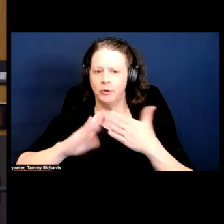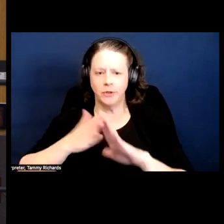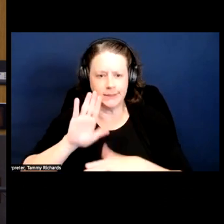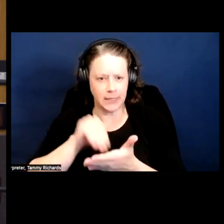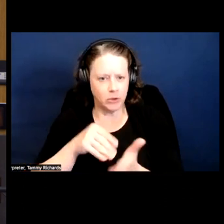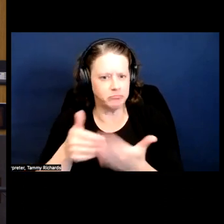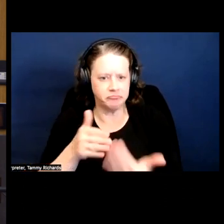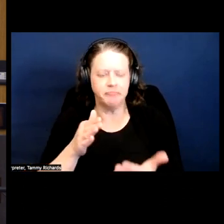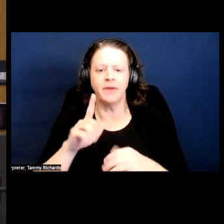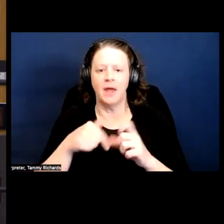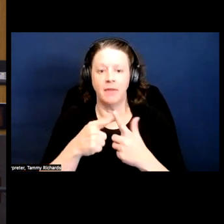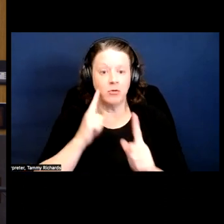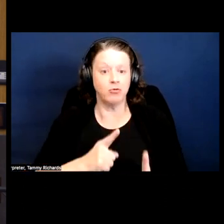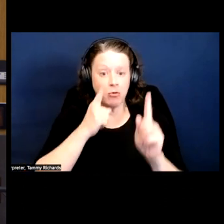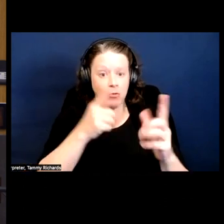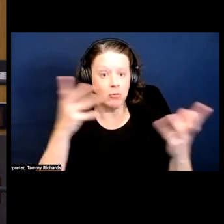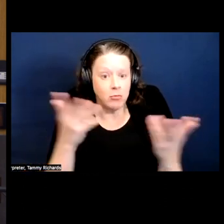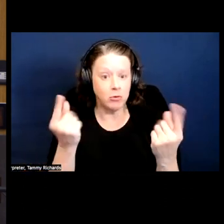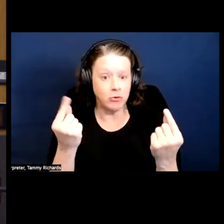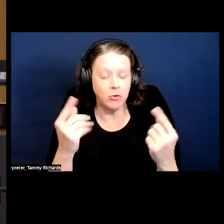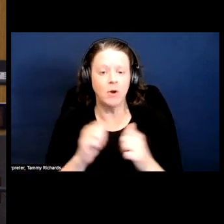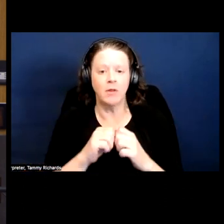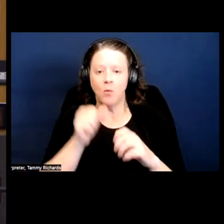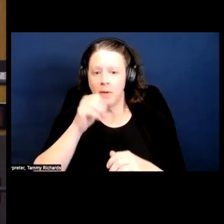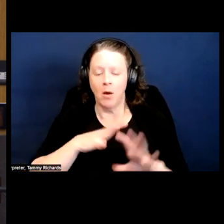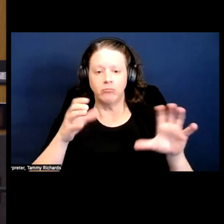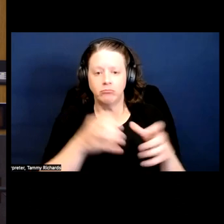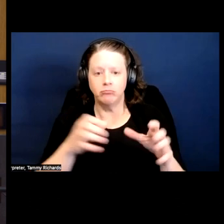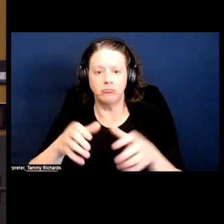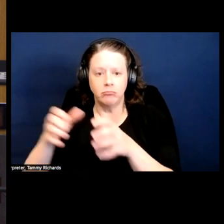And the goal was for women to talk and share about their health experiences, what's going